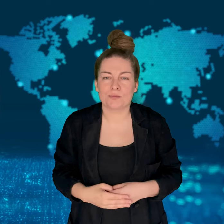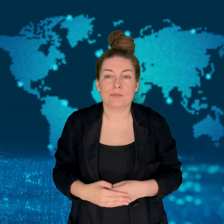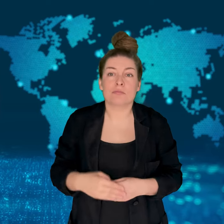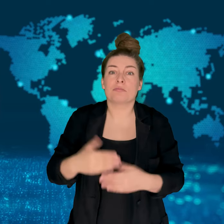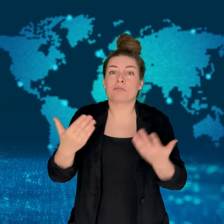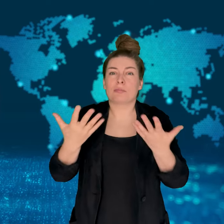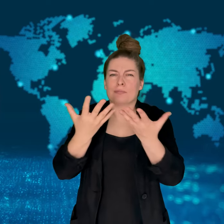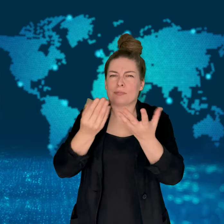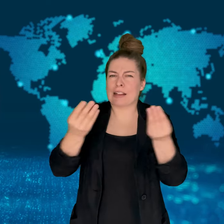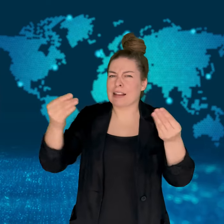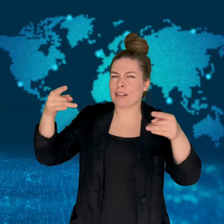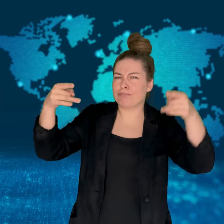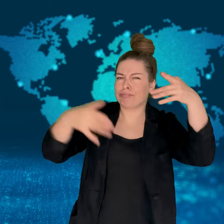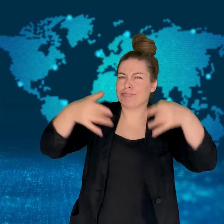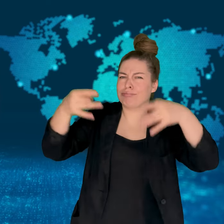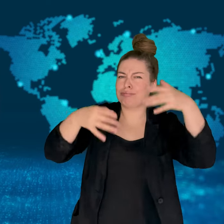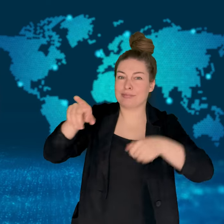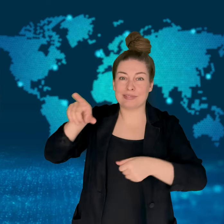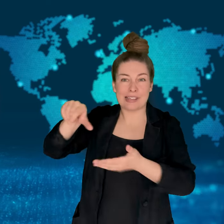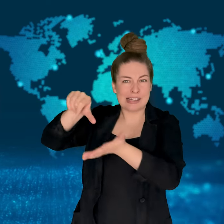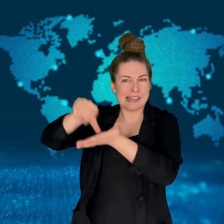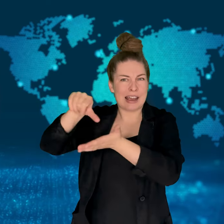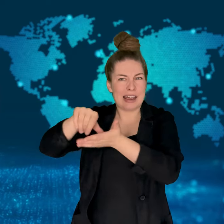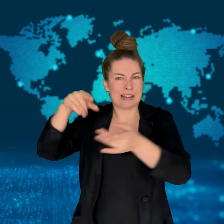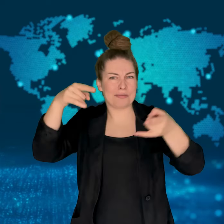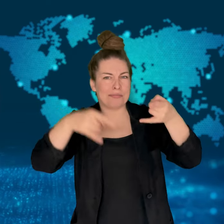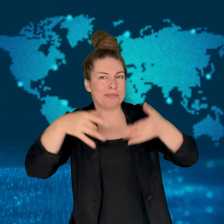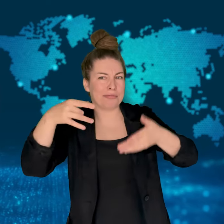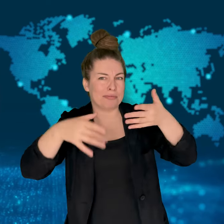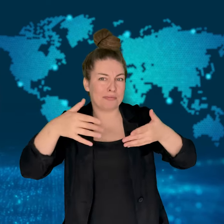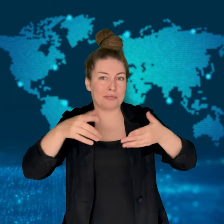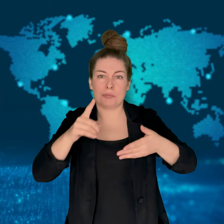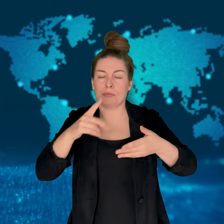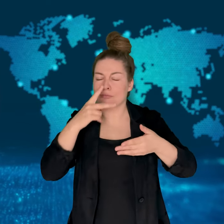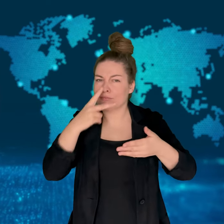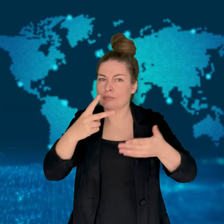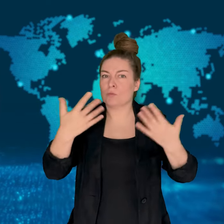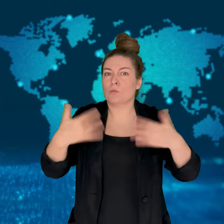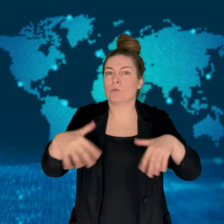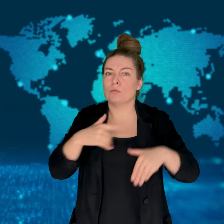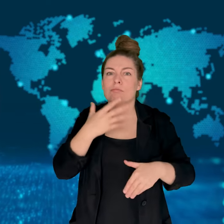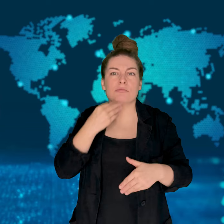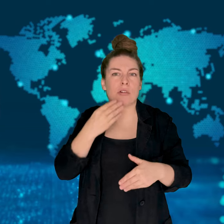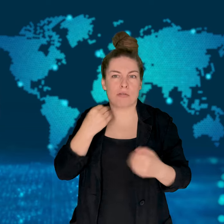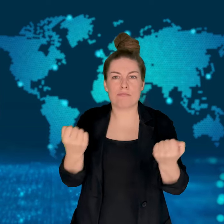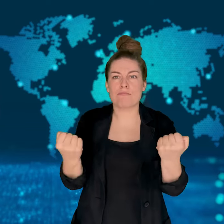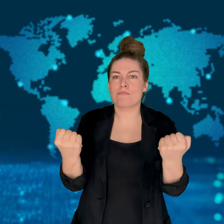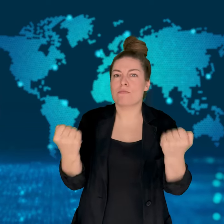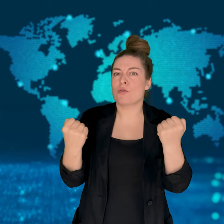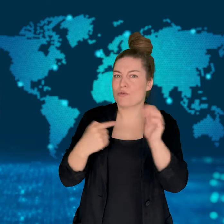Considering the number of projectiles launched by Iran,